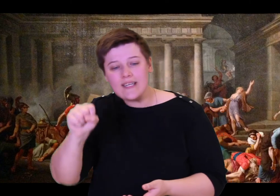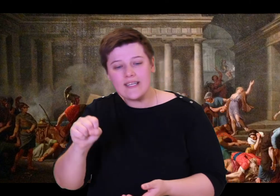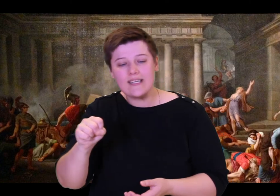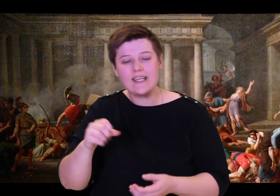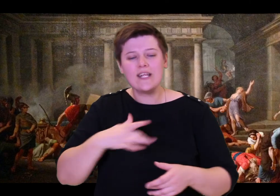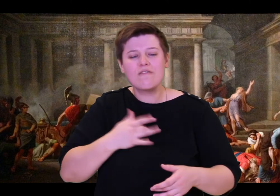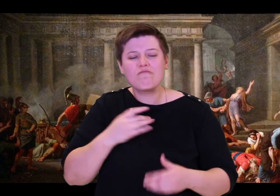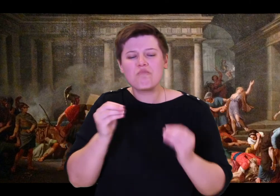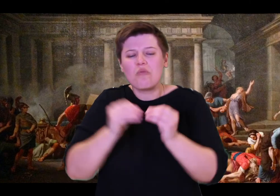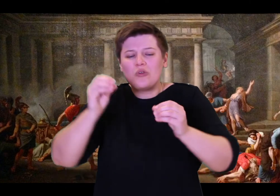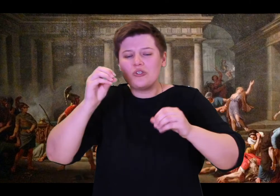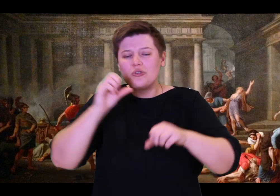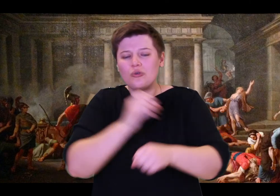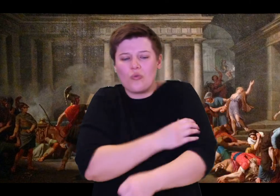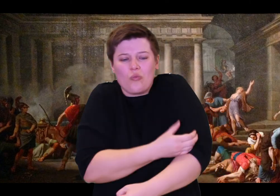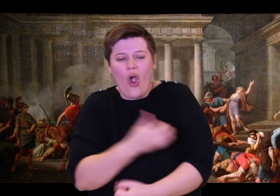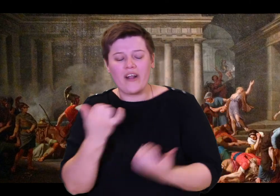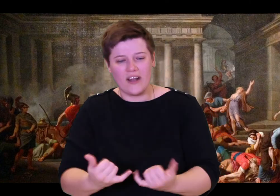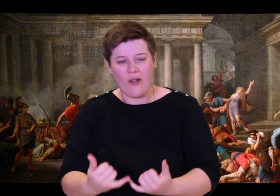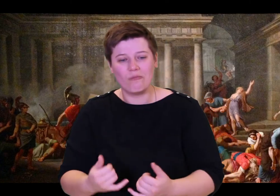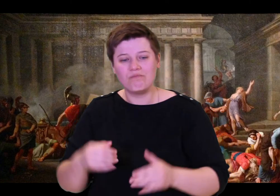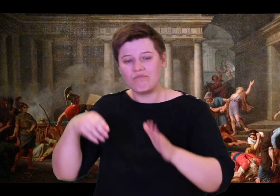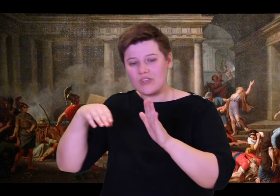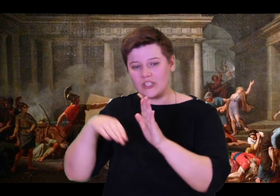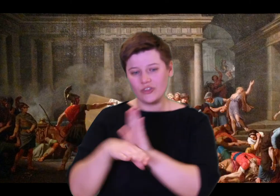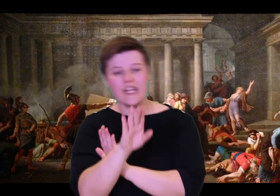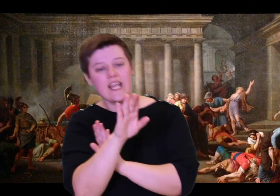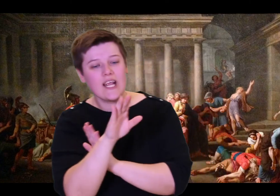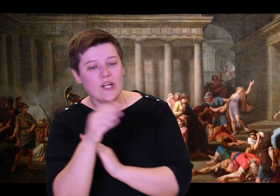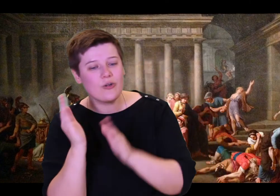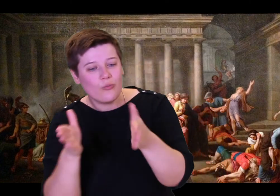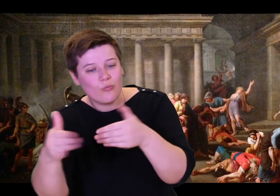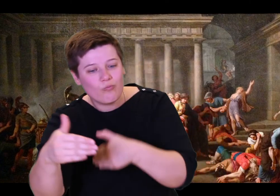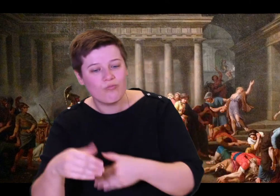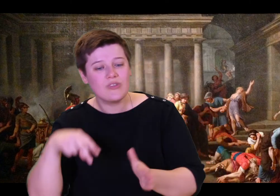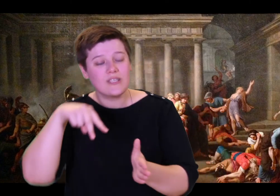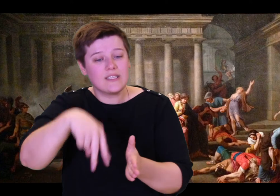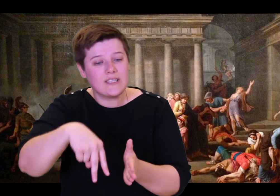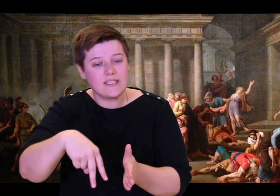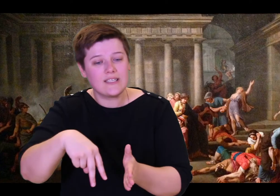Chuckling with glee, the old slave climbed upstairs to tell the Queen that